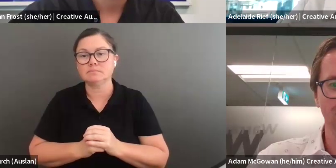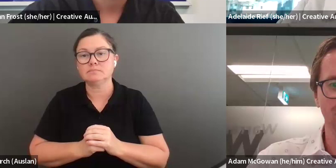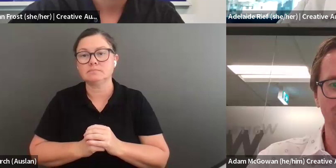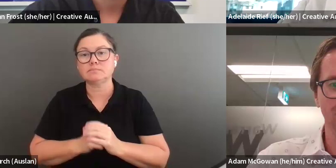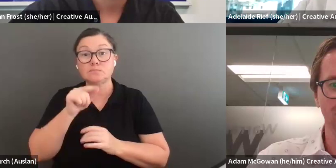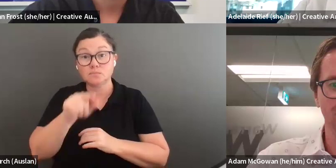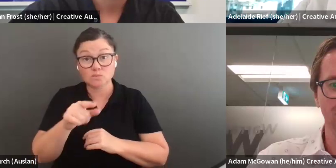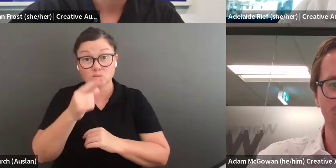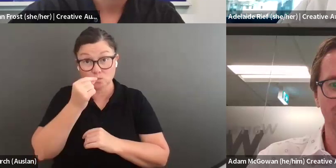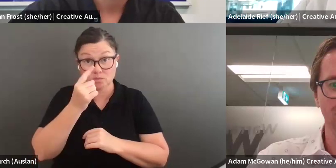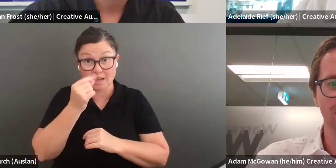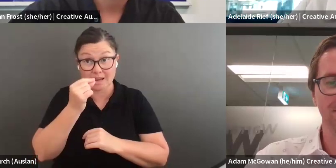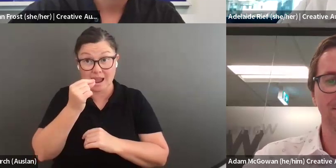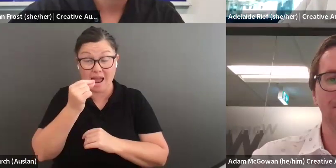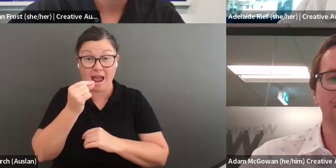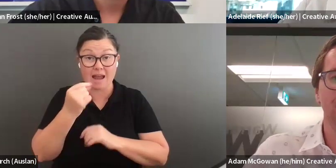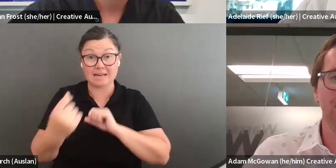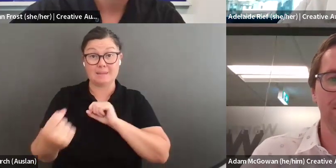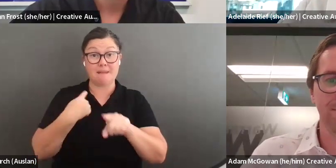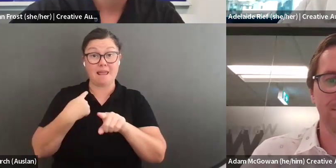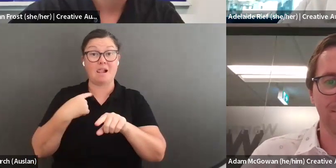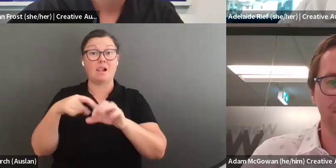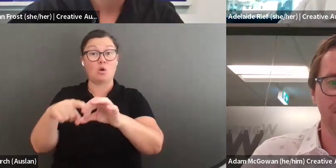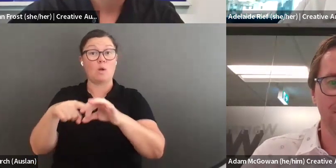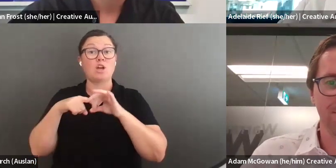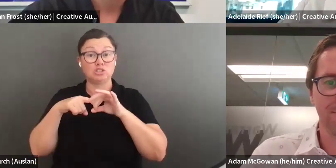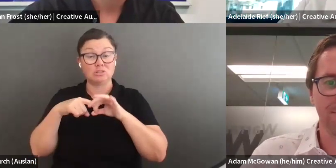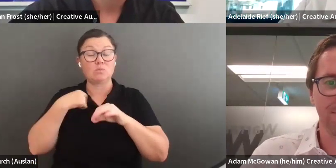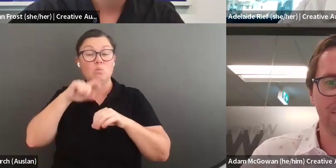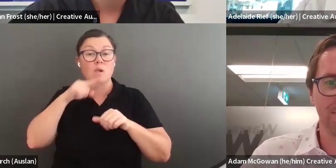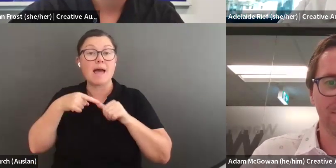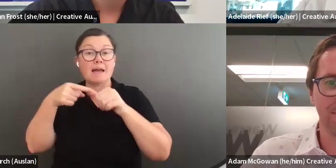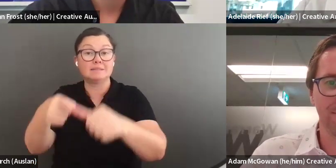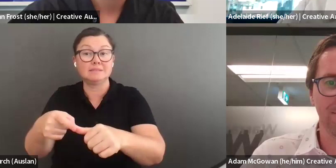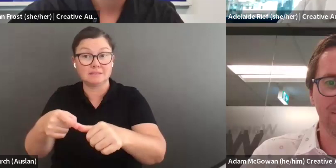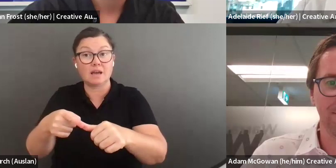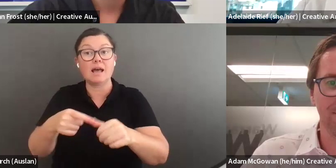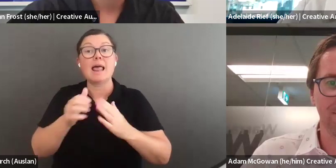You can also get answers to your questions by emailing us